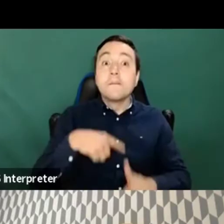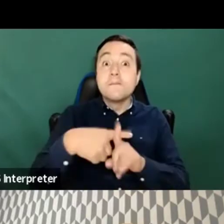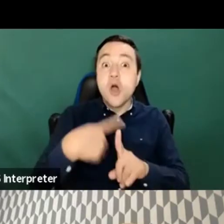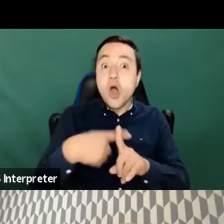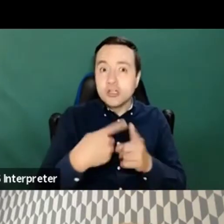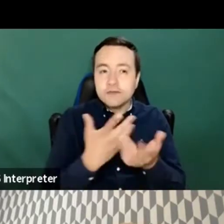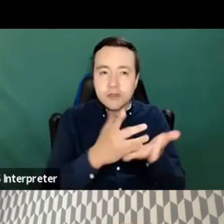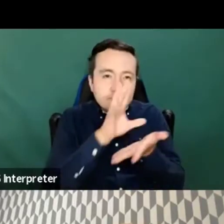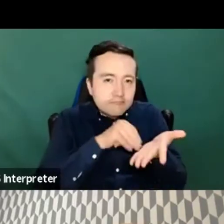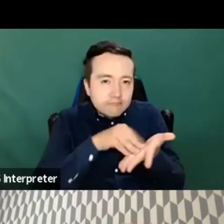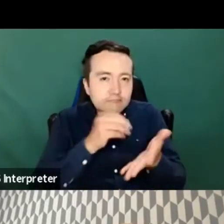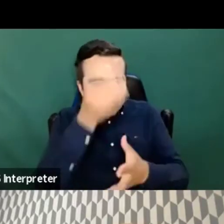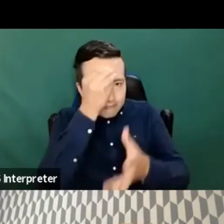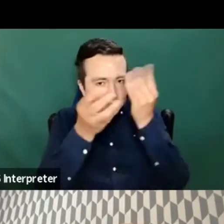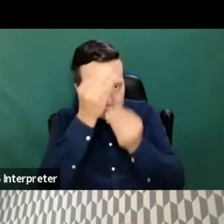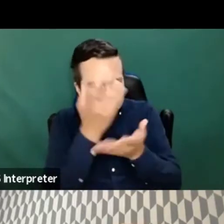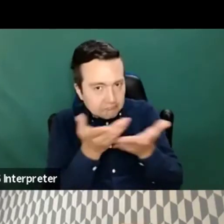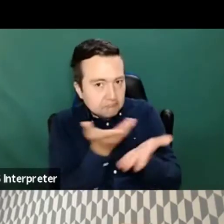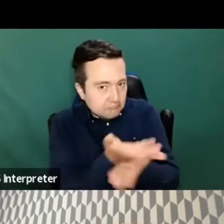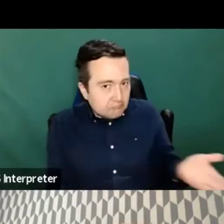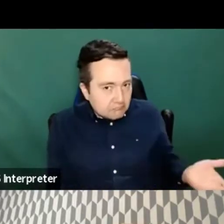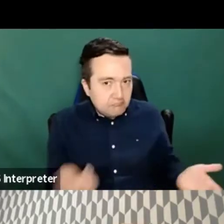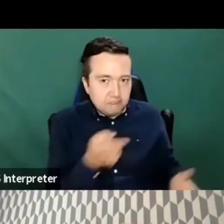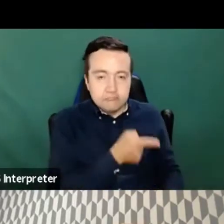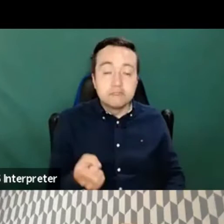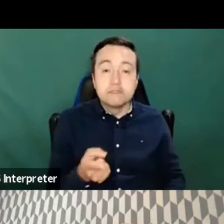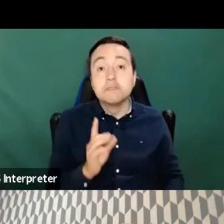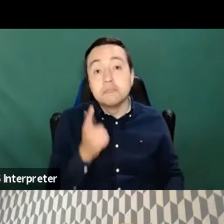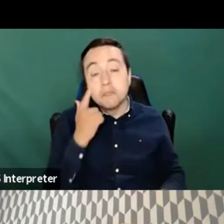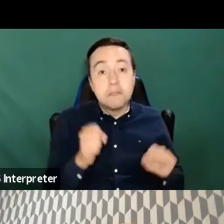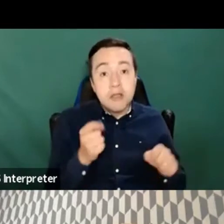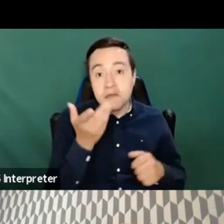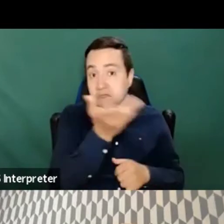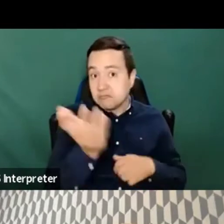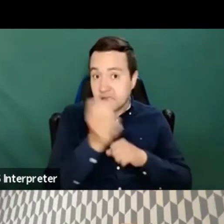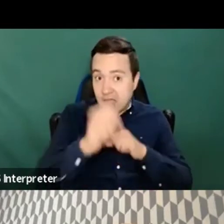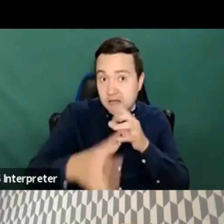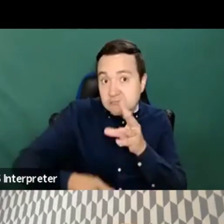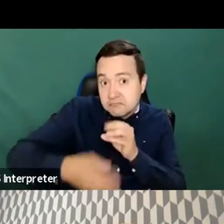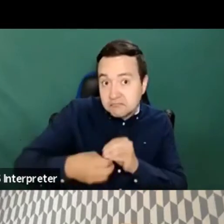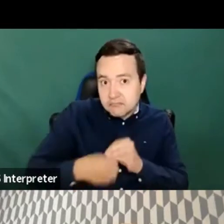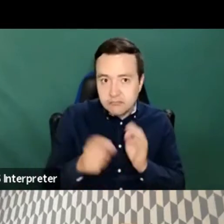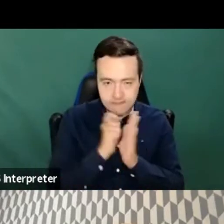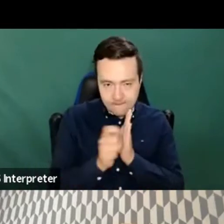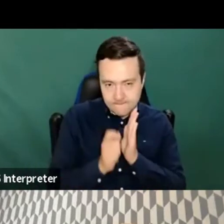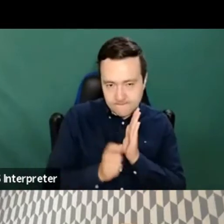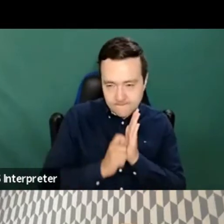And then I would ask a meal that maybe you just compliment, whatever I have missed mentioning,